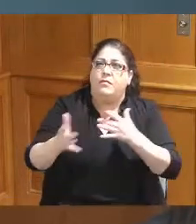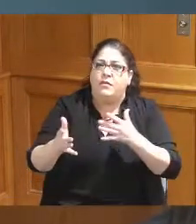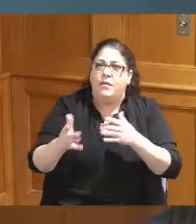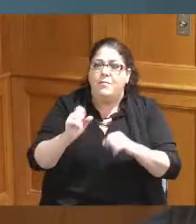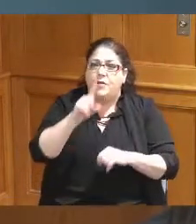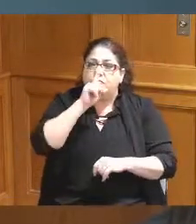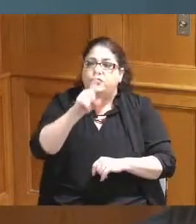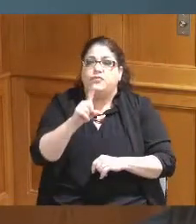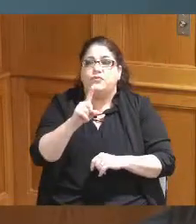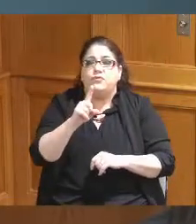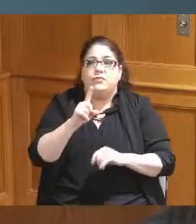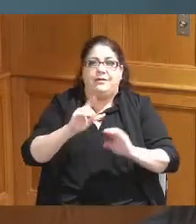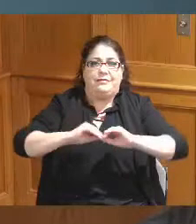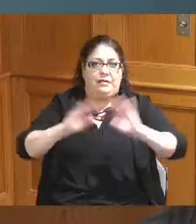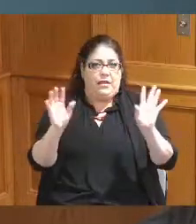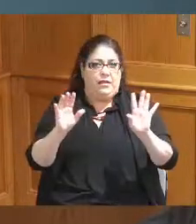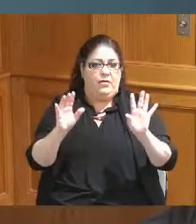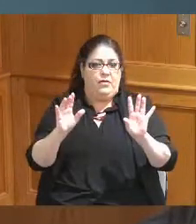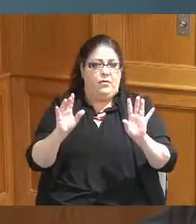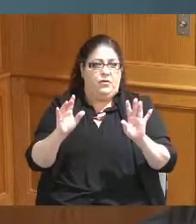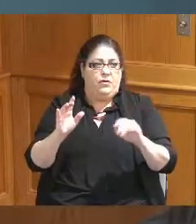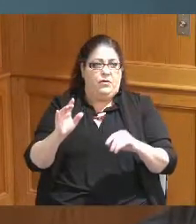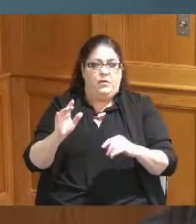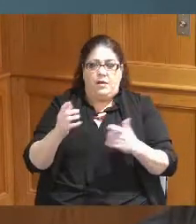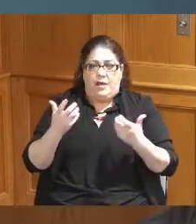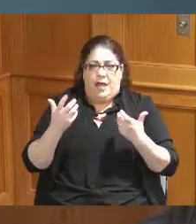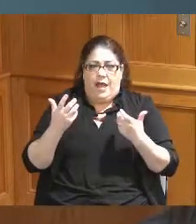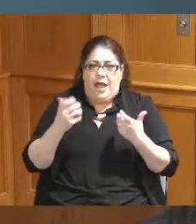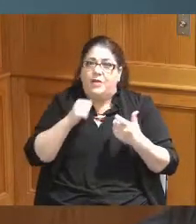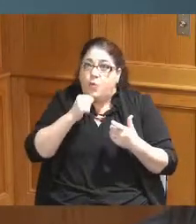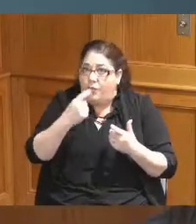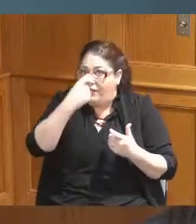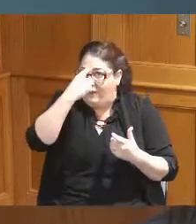yeah saying that because I don't think they did anything wrong with the money or anything